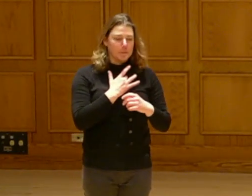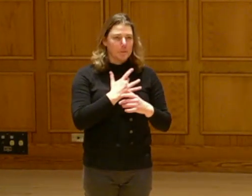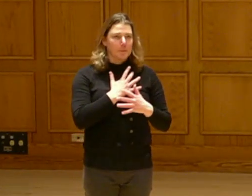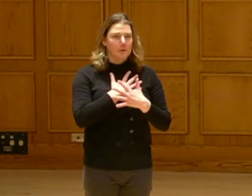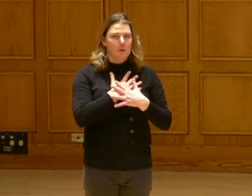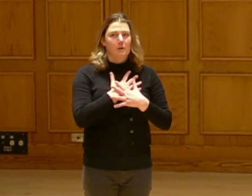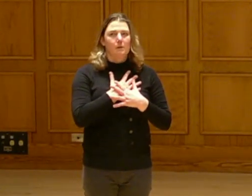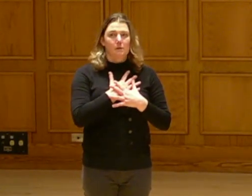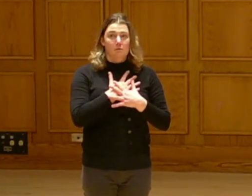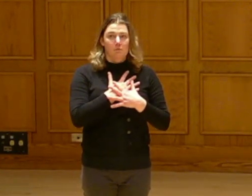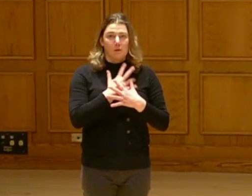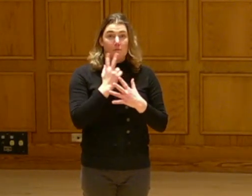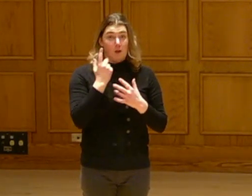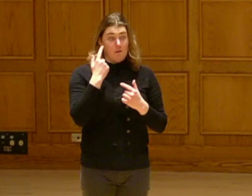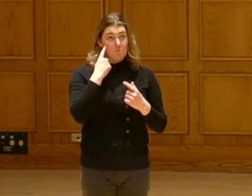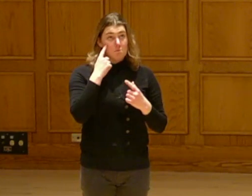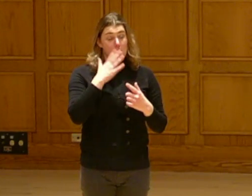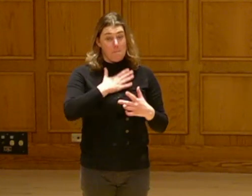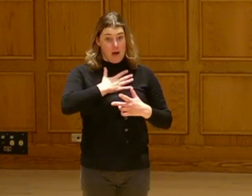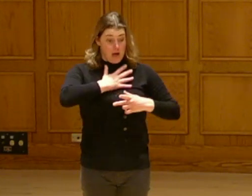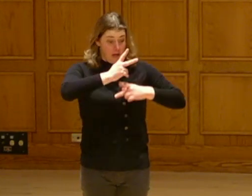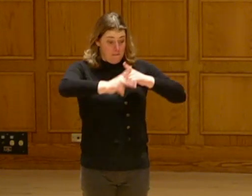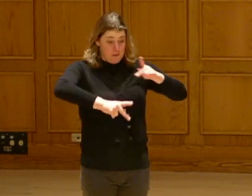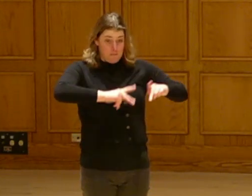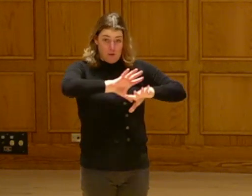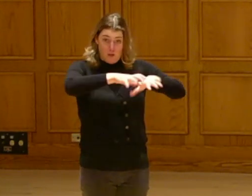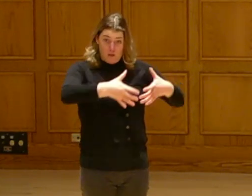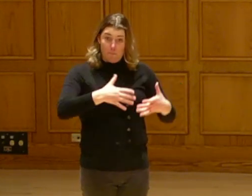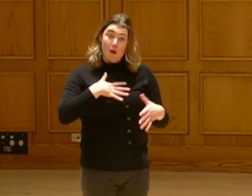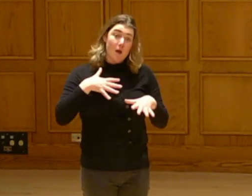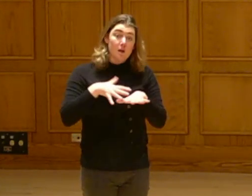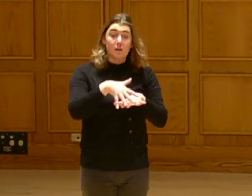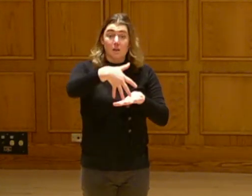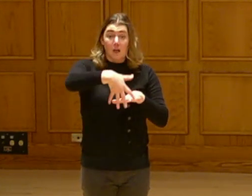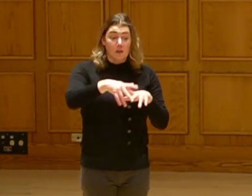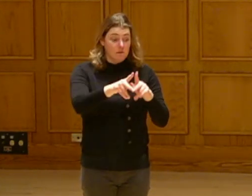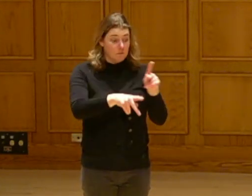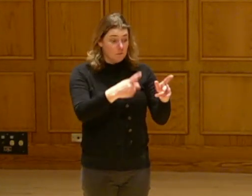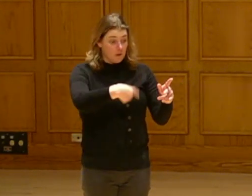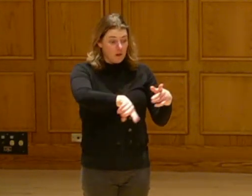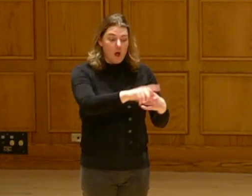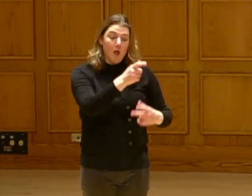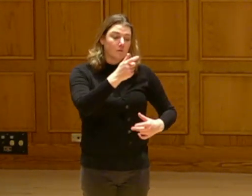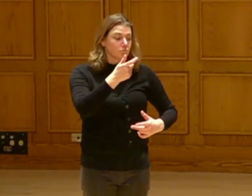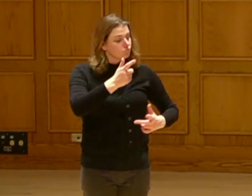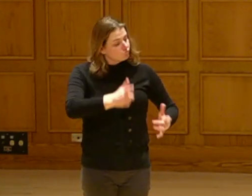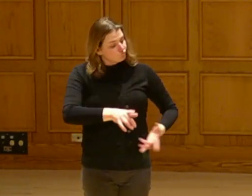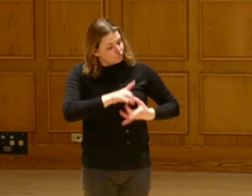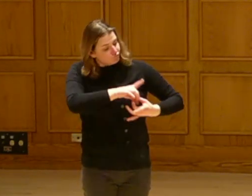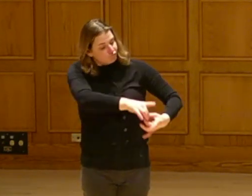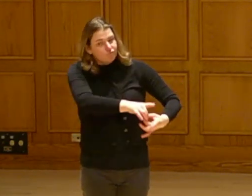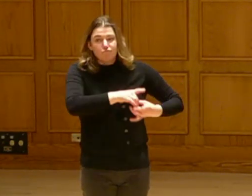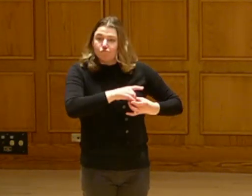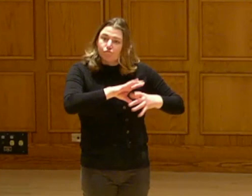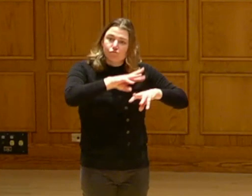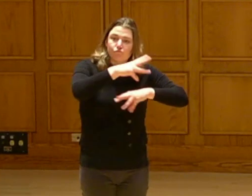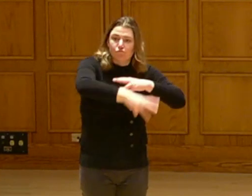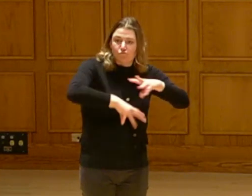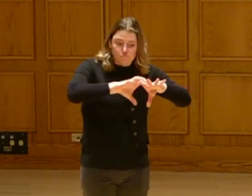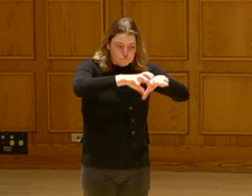cultural perspective in the way that I believe my people and many